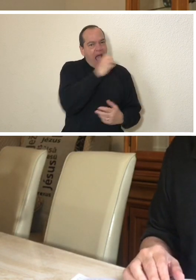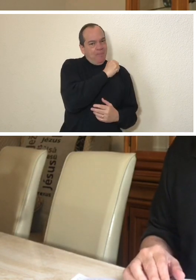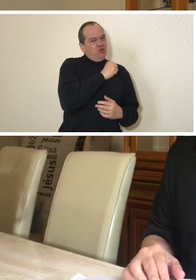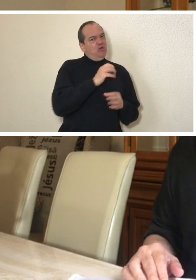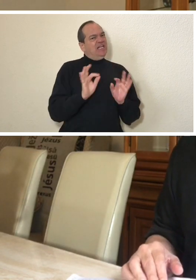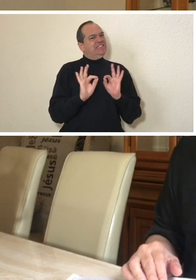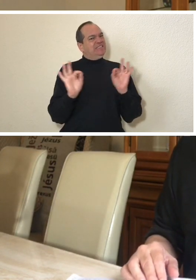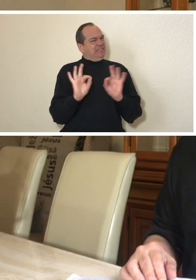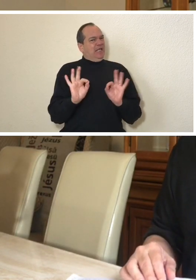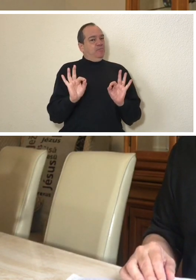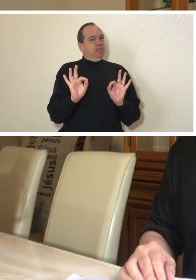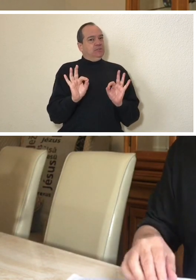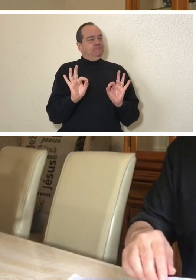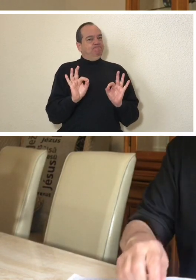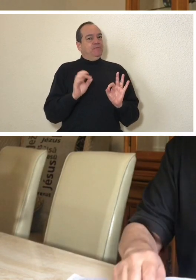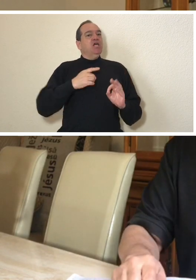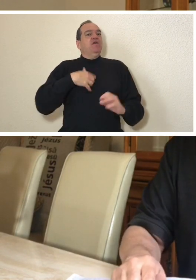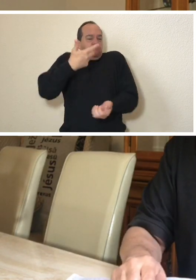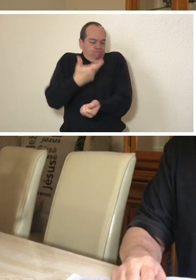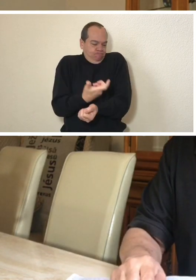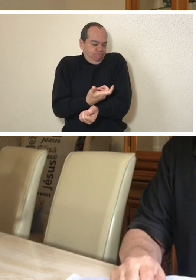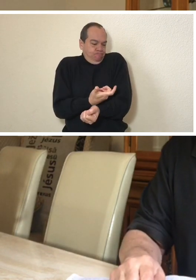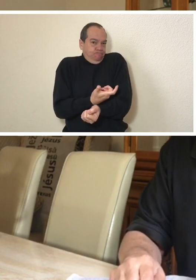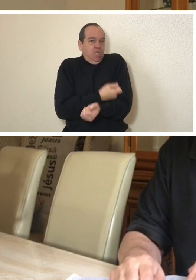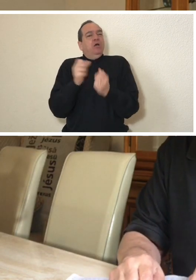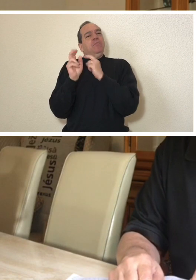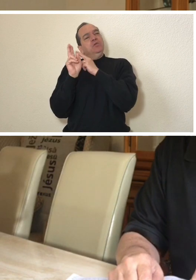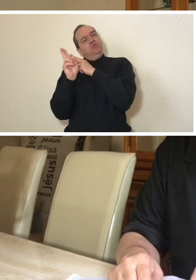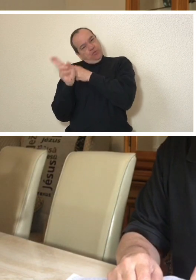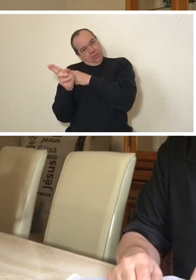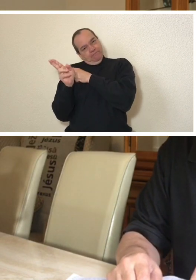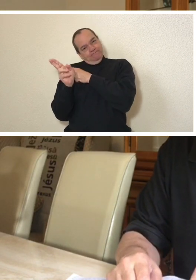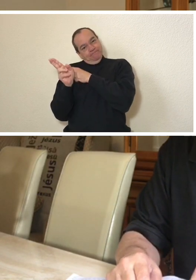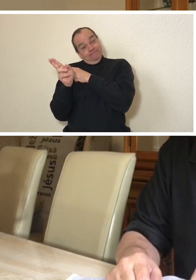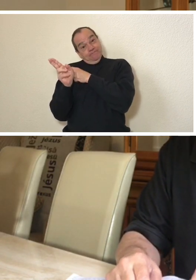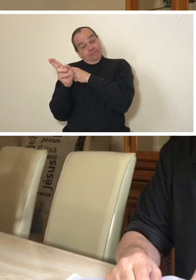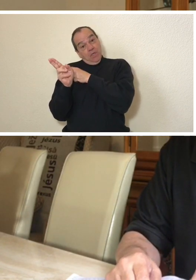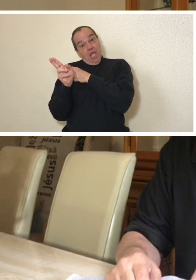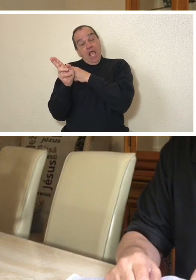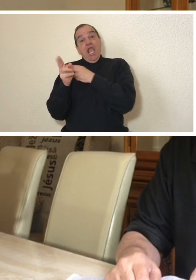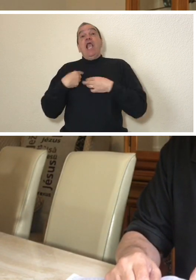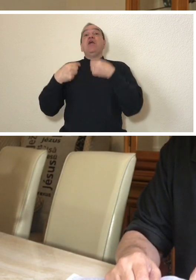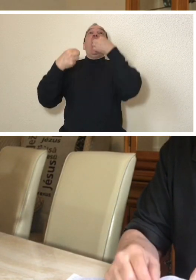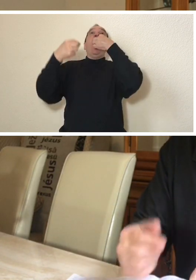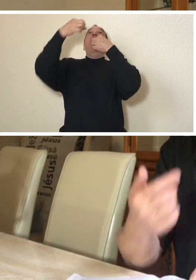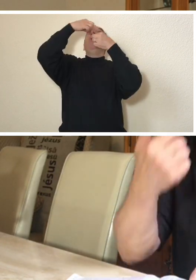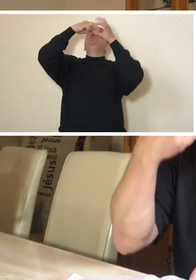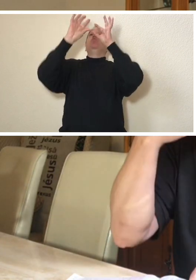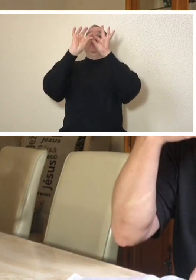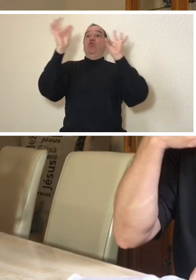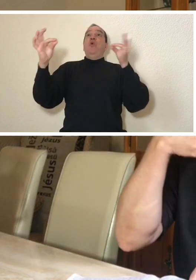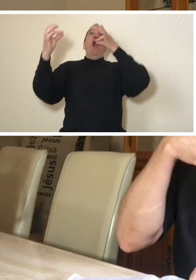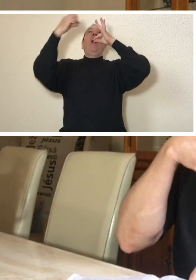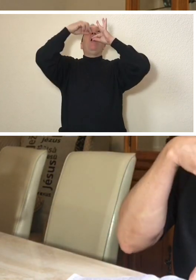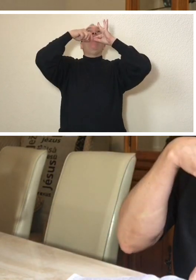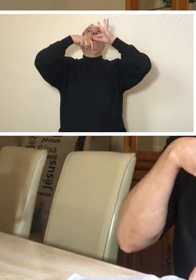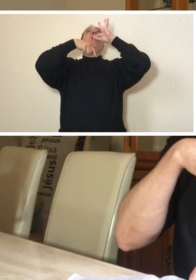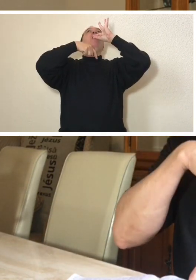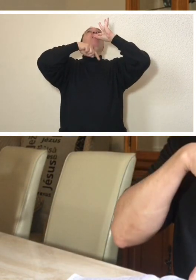simple surgery, I would be given a general anesthesia and a tube would be inserted through my mouth